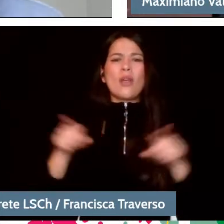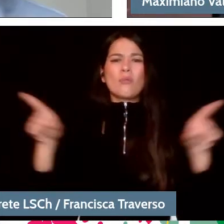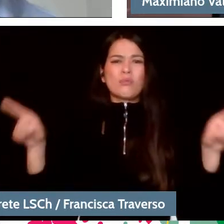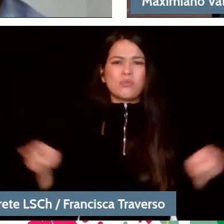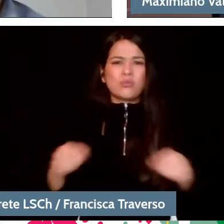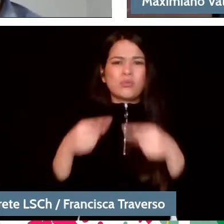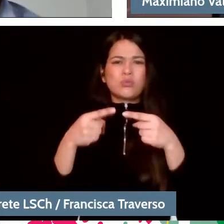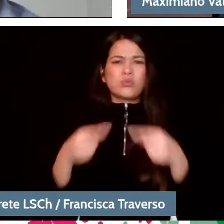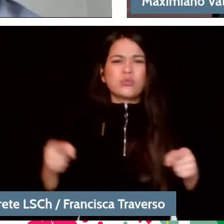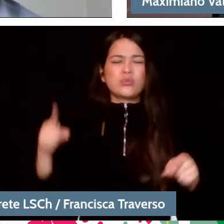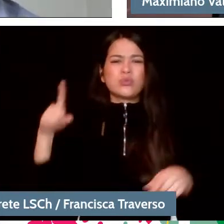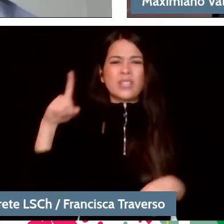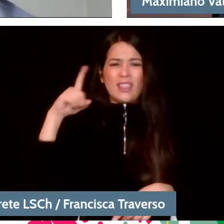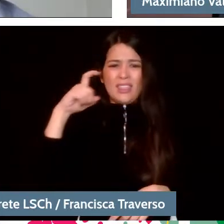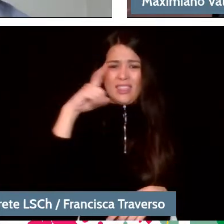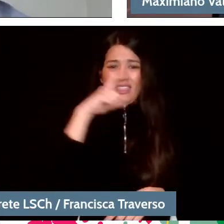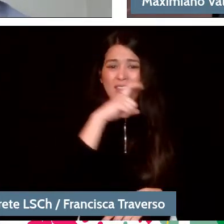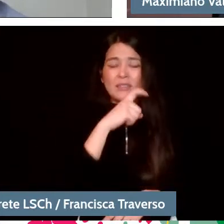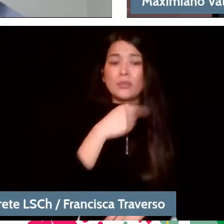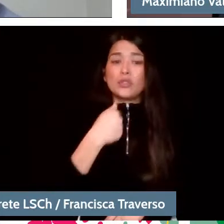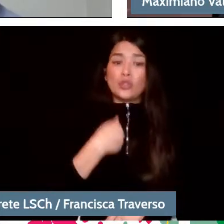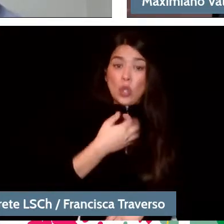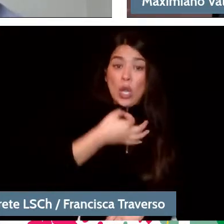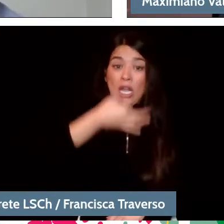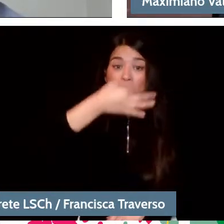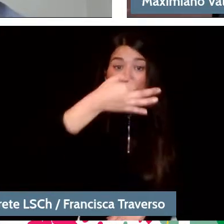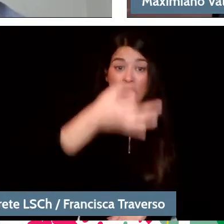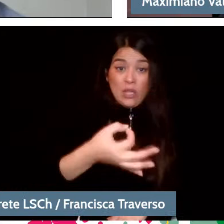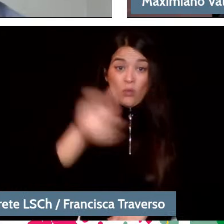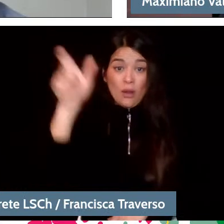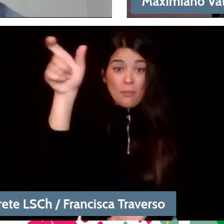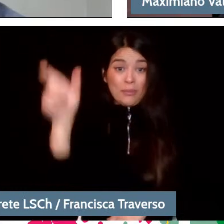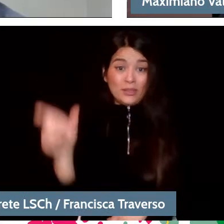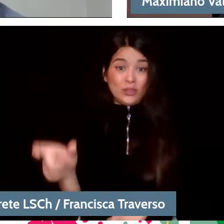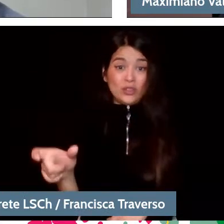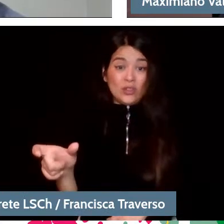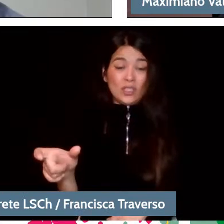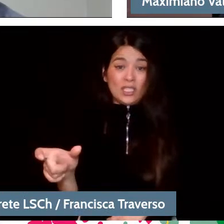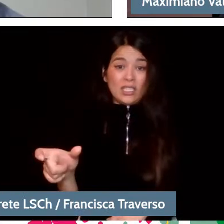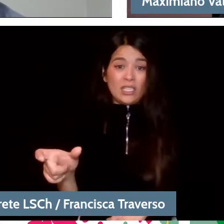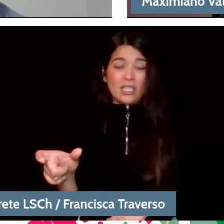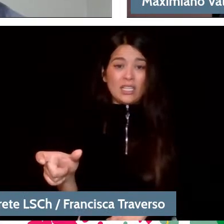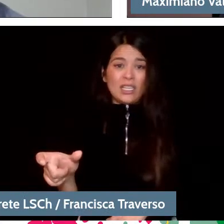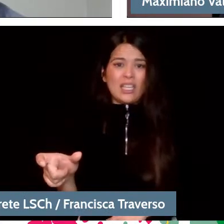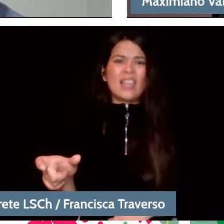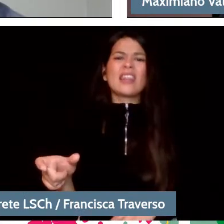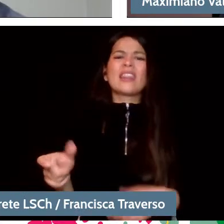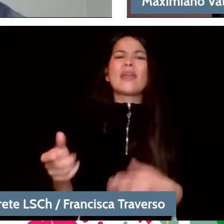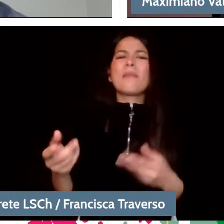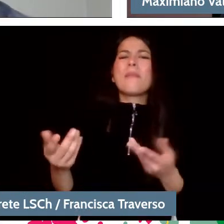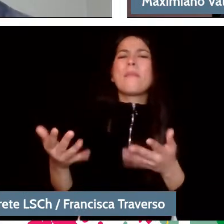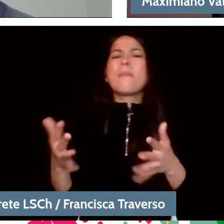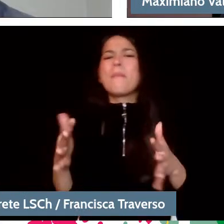However, if you tell a person what what they are going to listen to is about and what is new in what they are going to listen to,